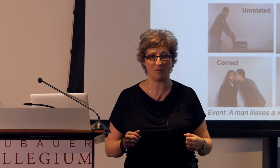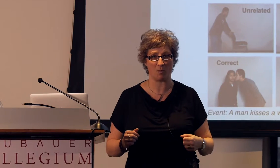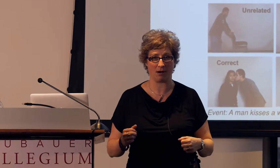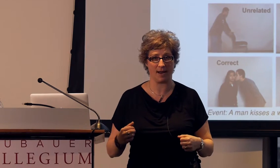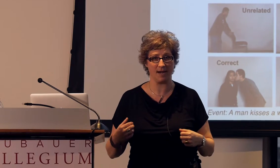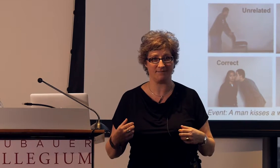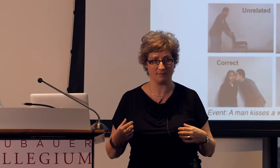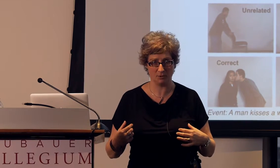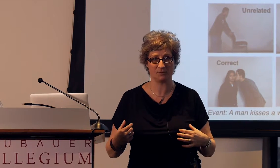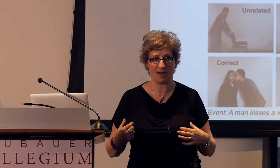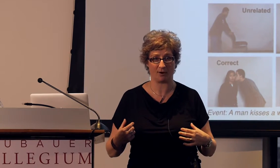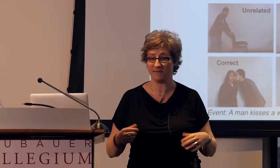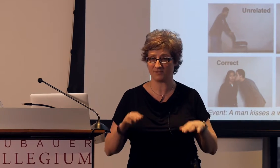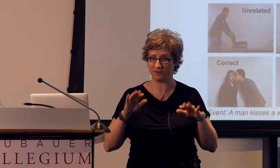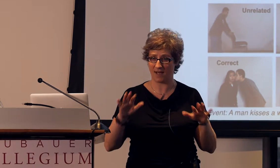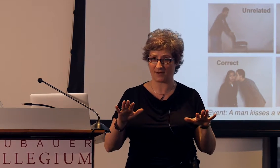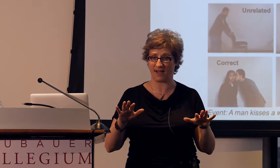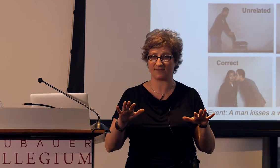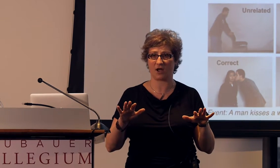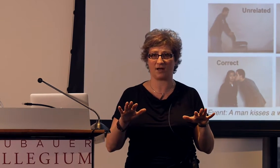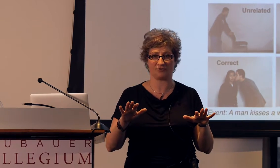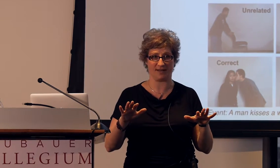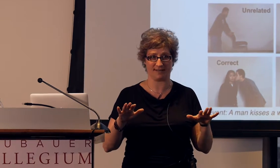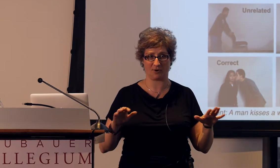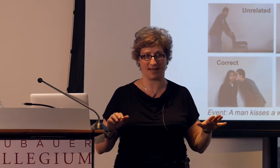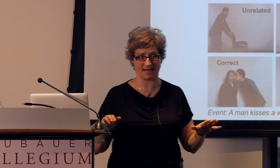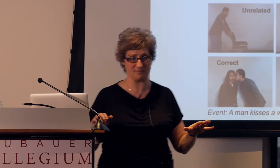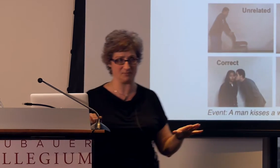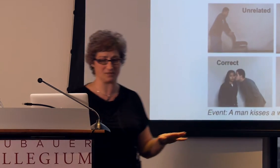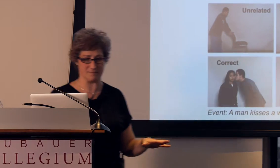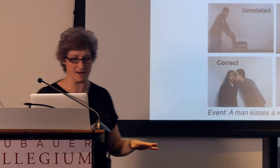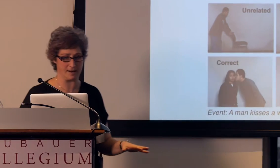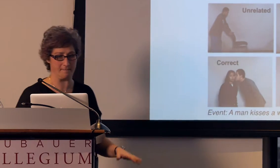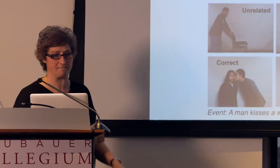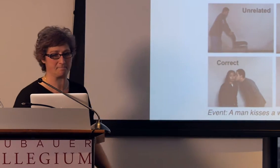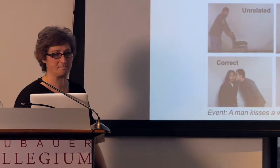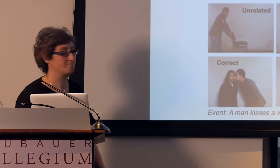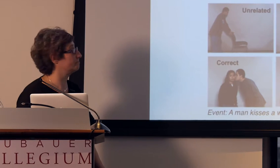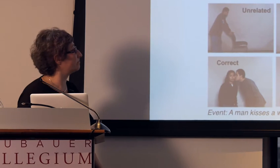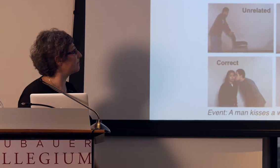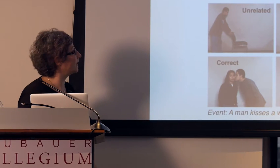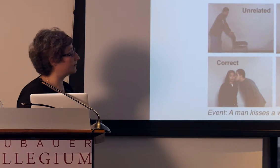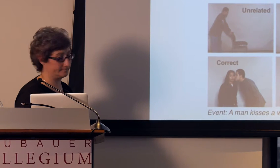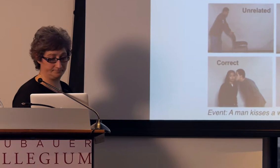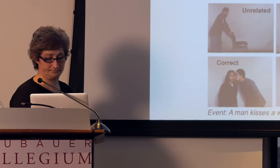wearing a navy blue sweater, these are not the kinds of contrasts that we are asking people to make.